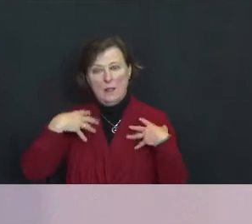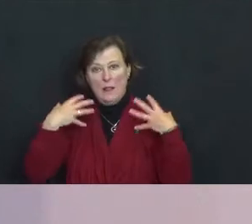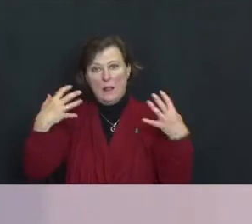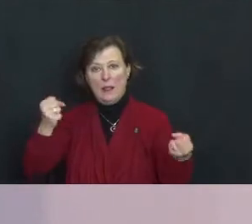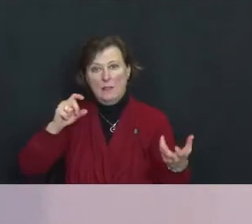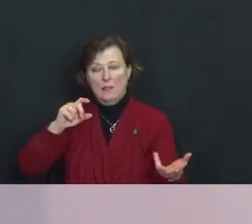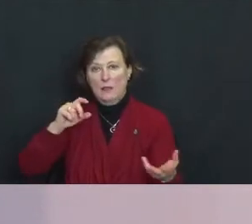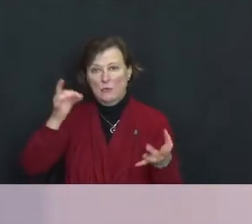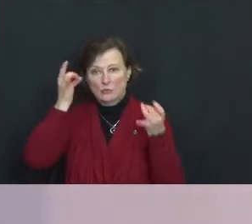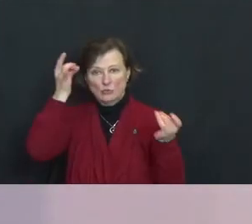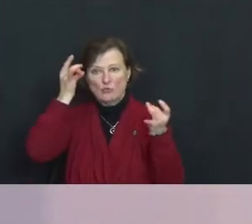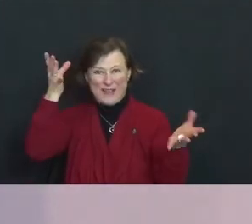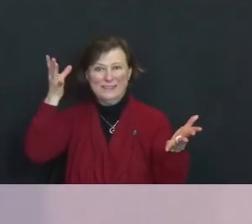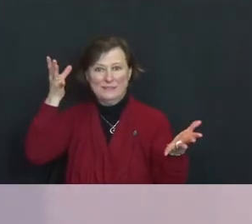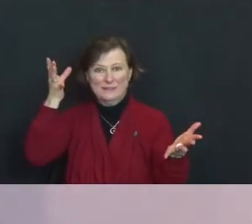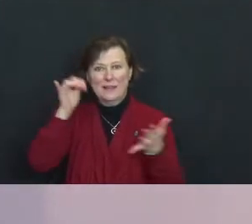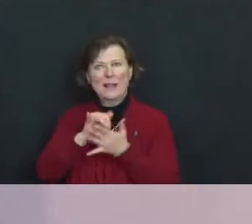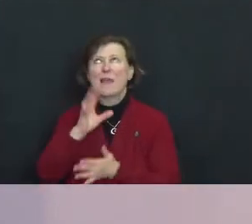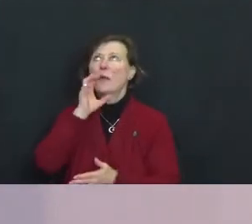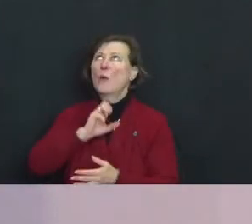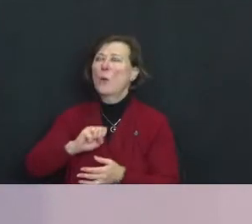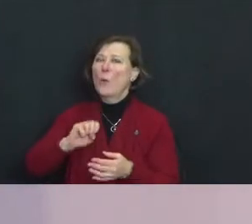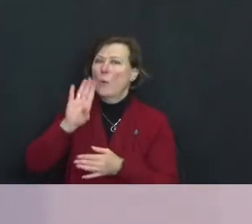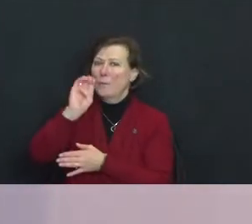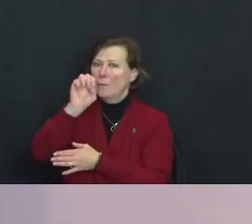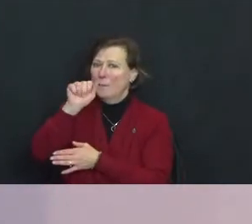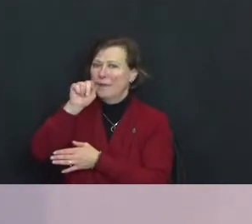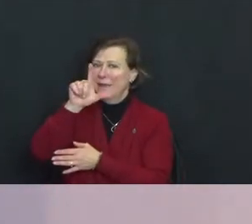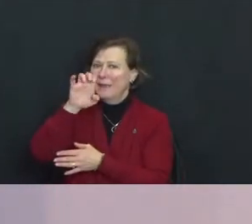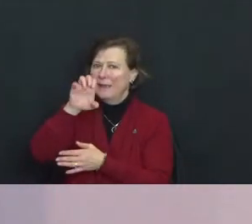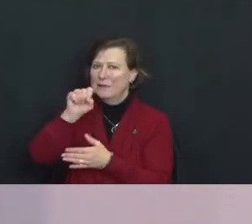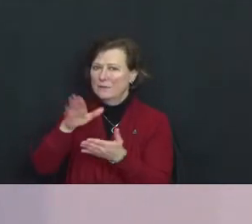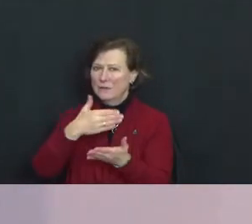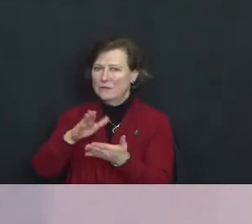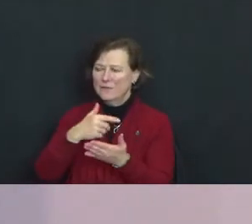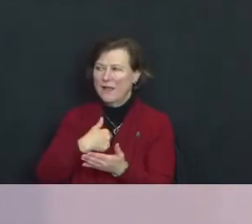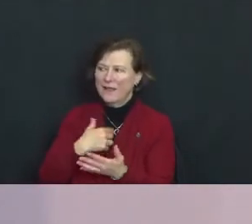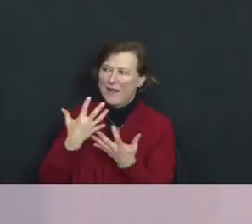This calls to mind that old Beatles song - you remember -I bet I’d love to hear you sing it sometime.